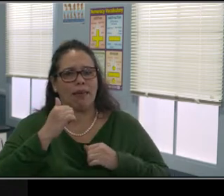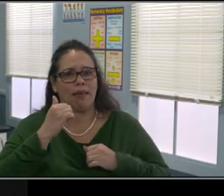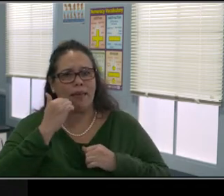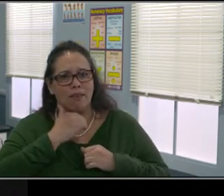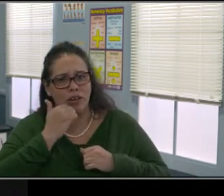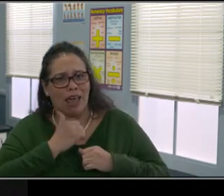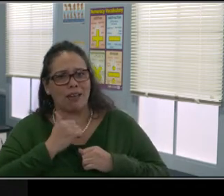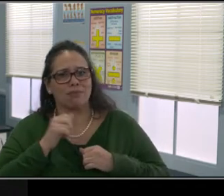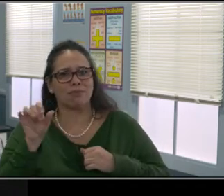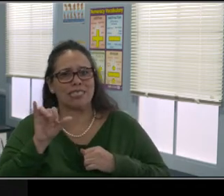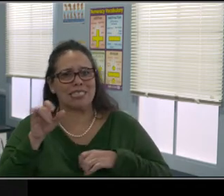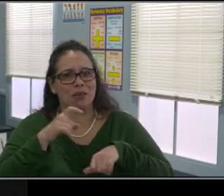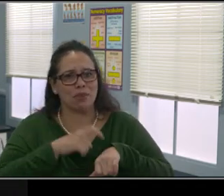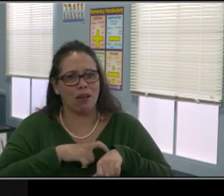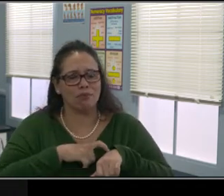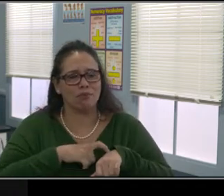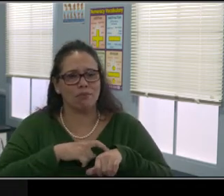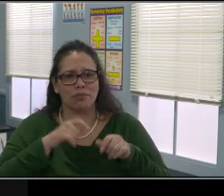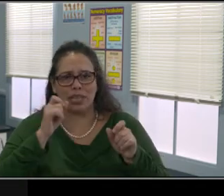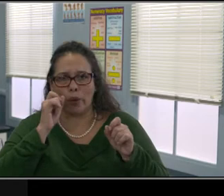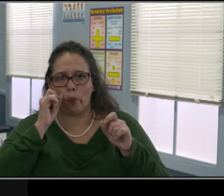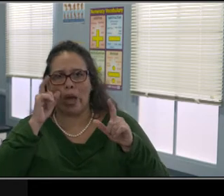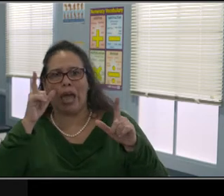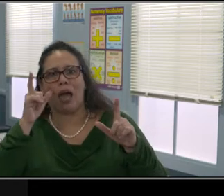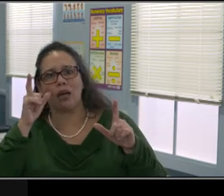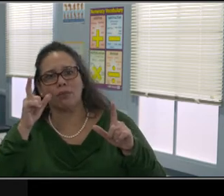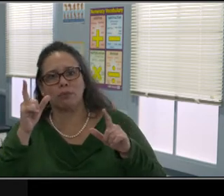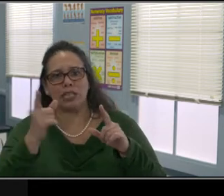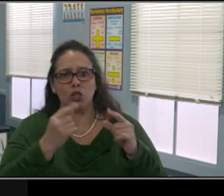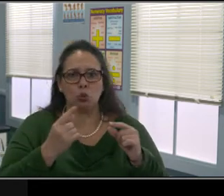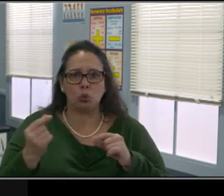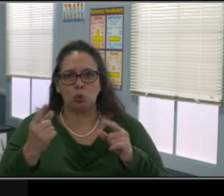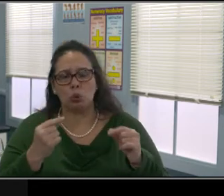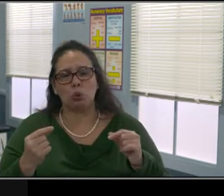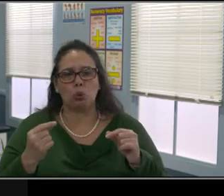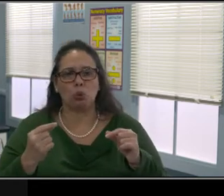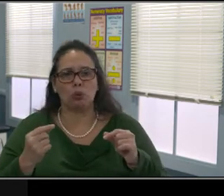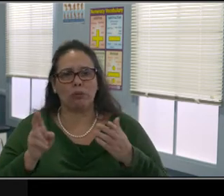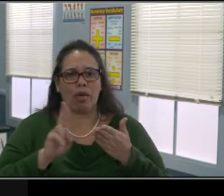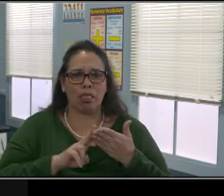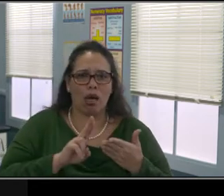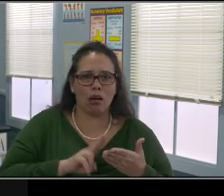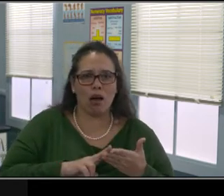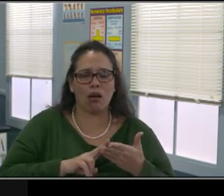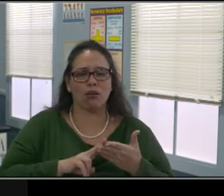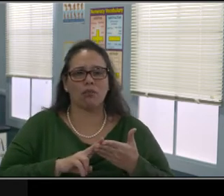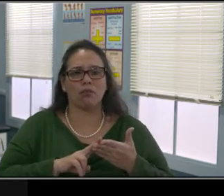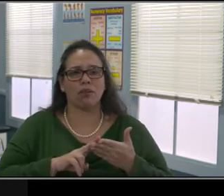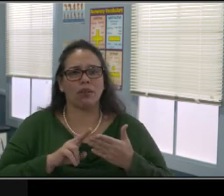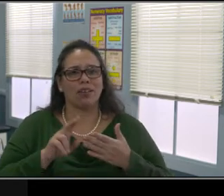So what does it sound like if then? If you do this positive thing,